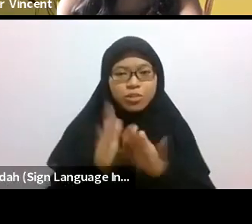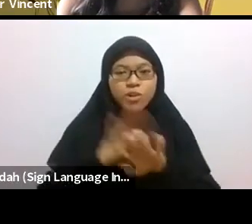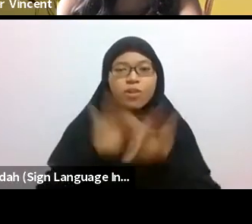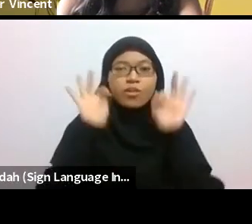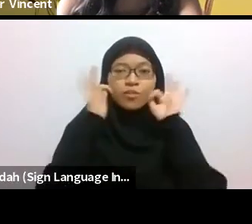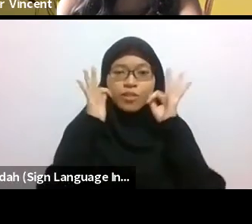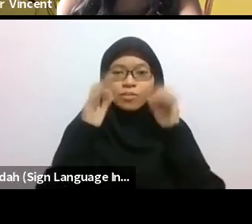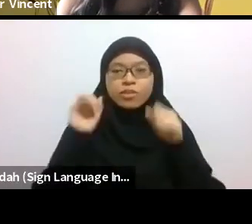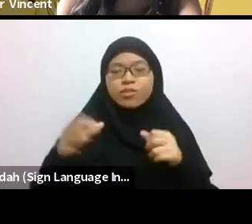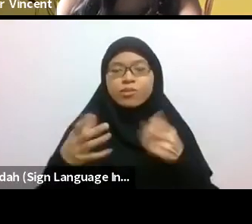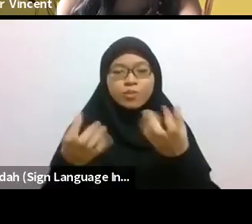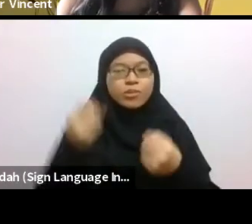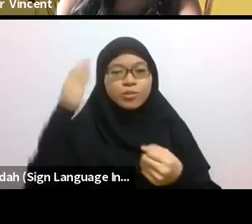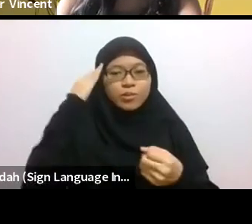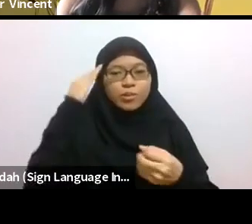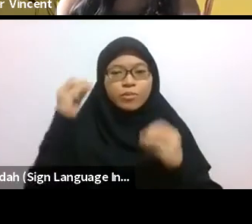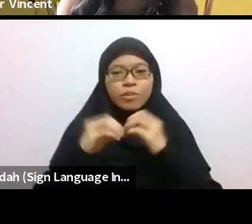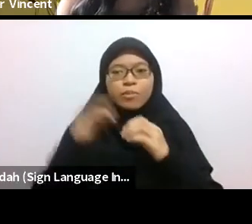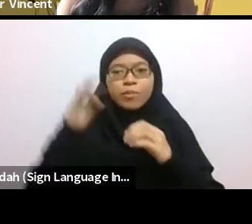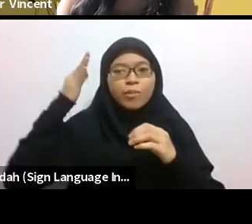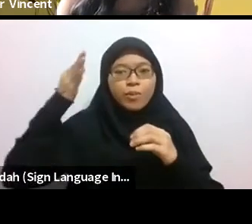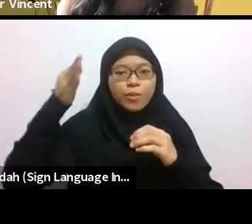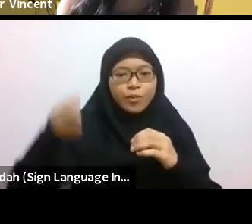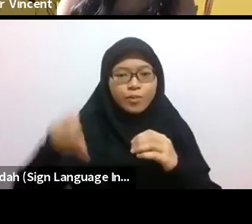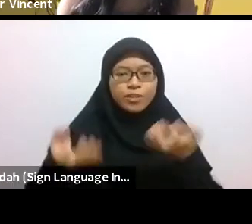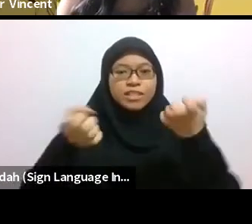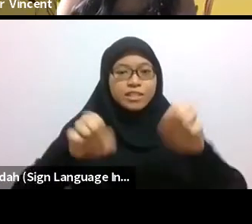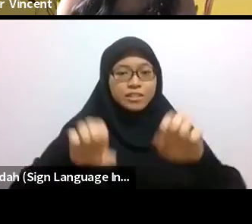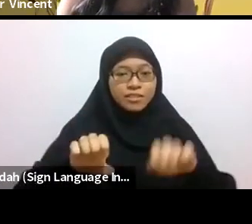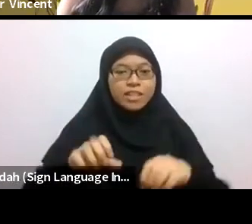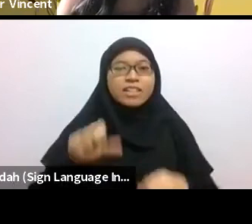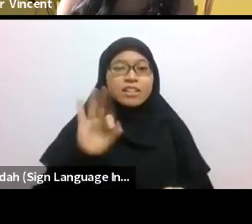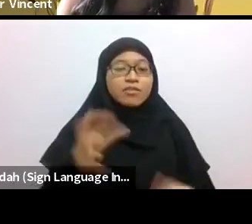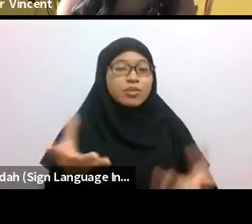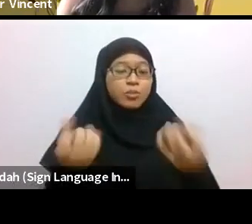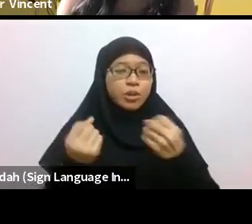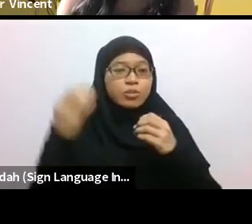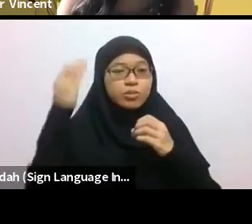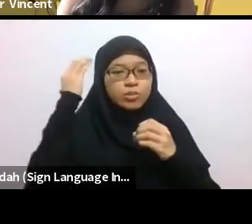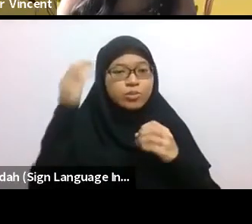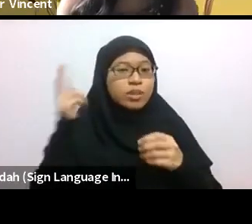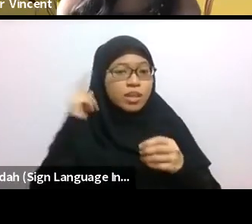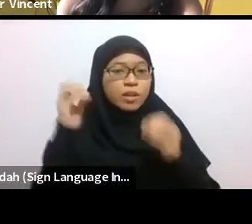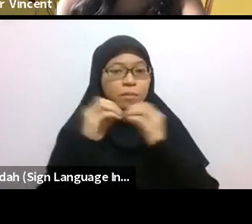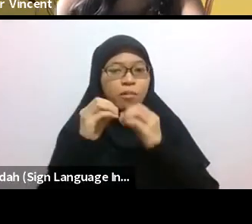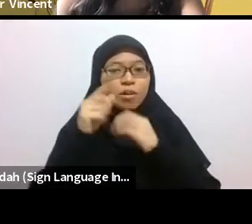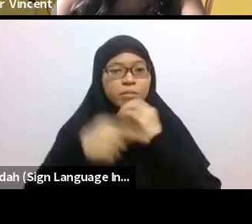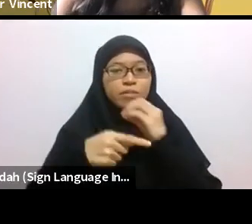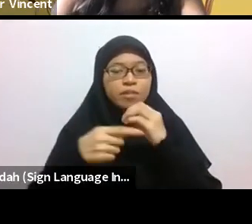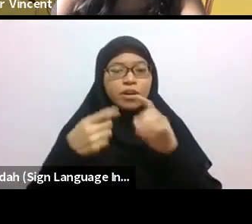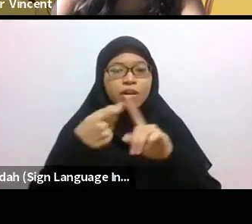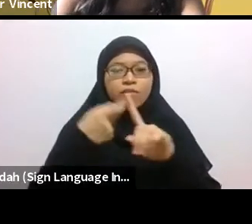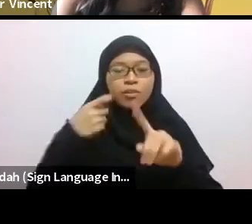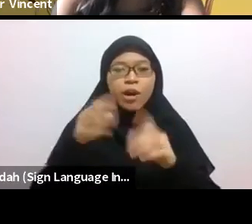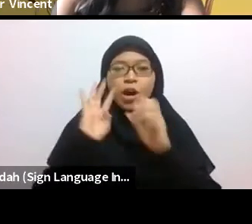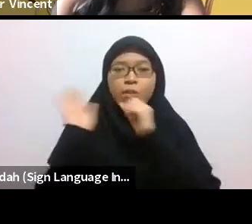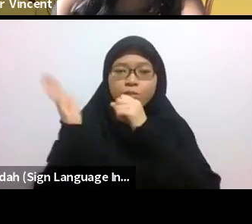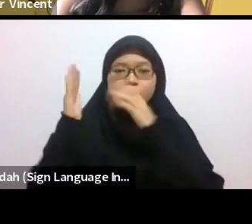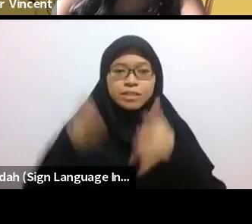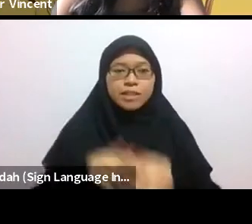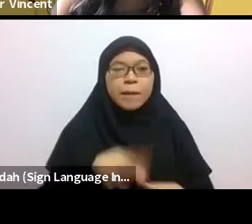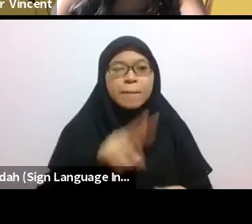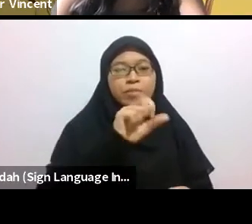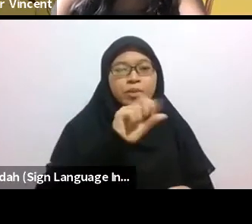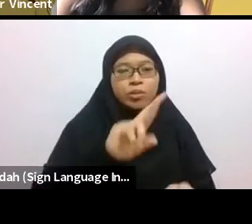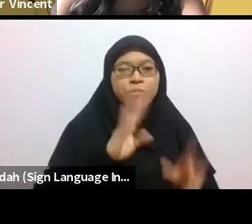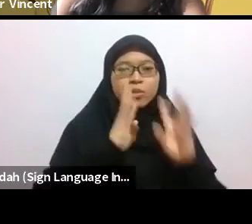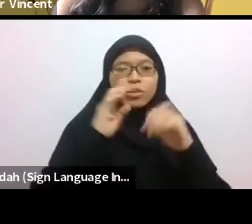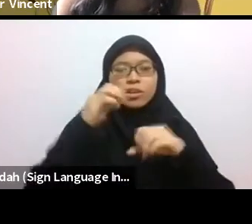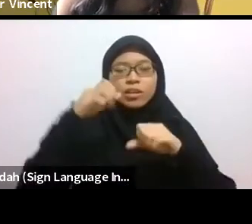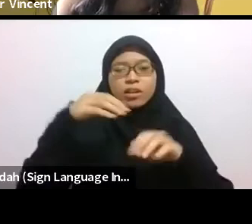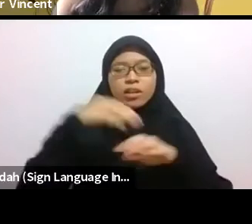If you want to hear more from our speakers, nor will be speaking on an SWF panel tomorrow at the Singapore Writers’ Festival;